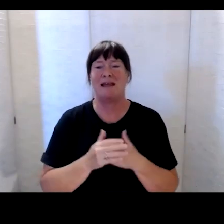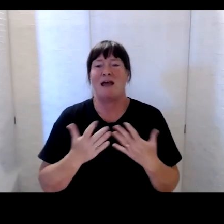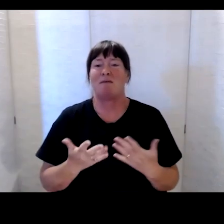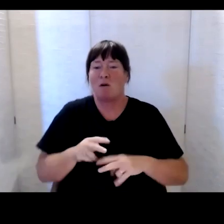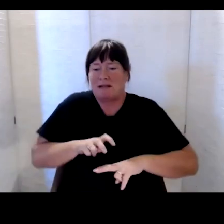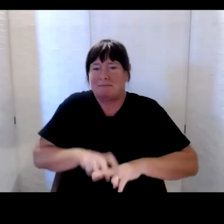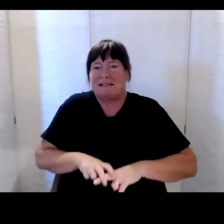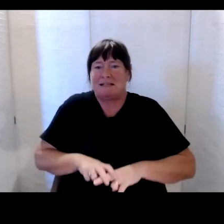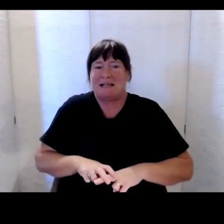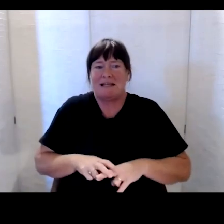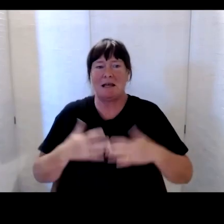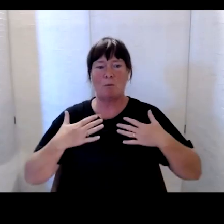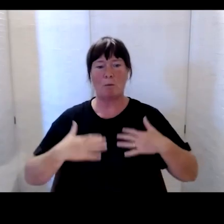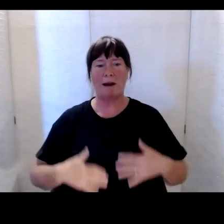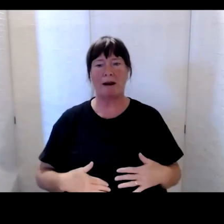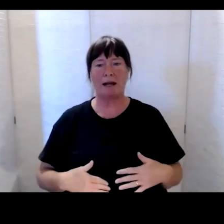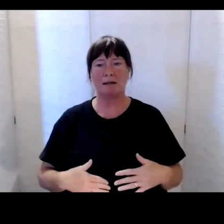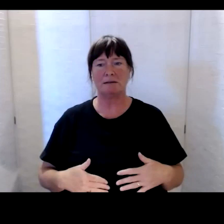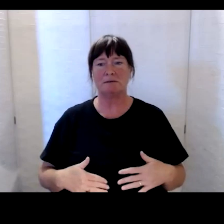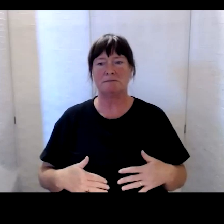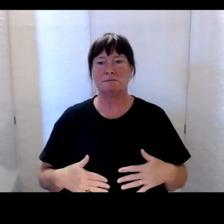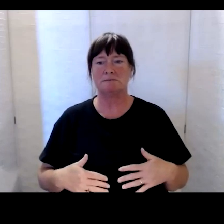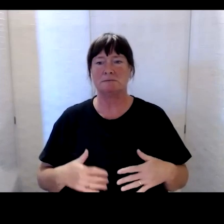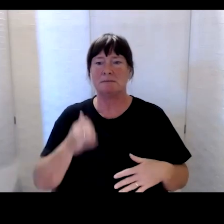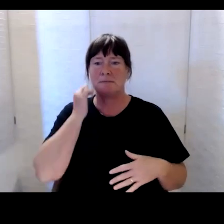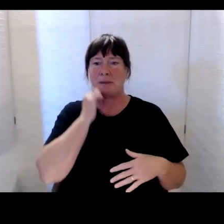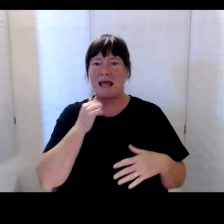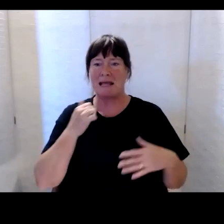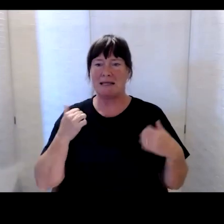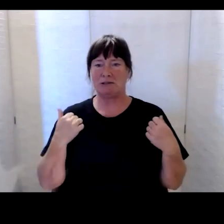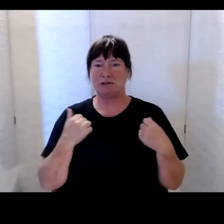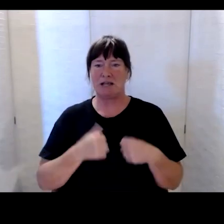I’m wearing a black jacket with pink flowers on